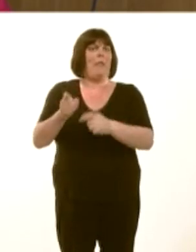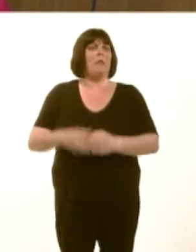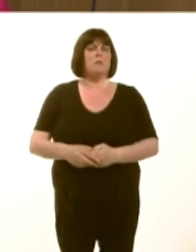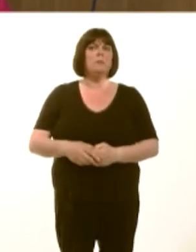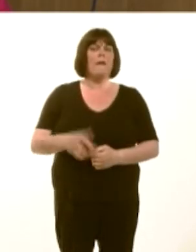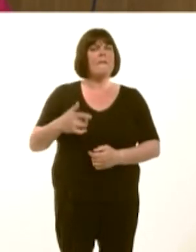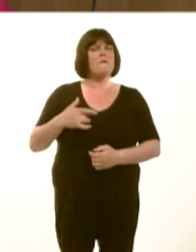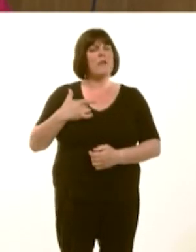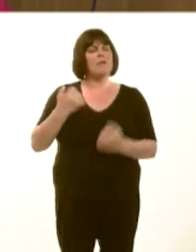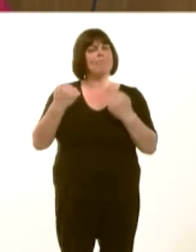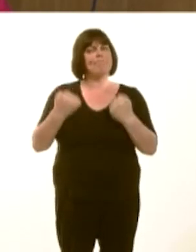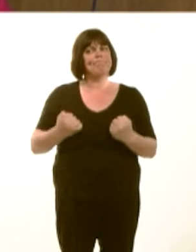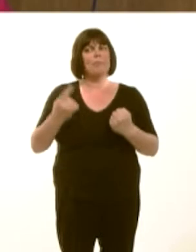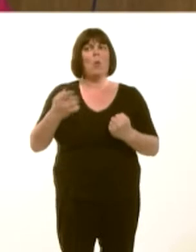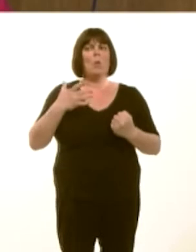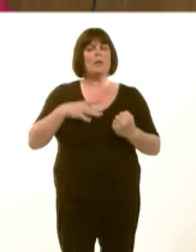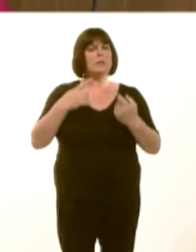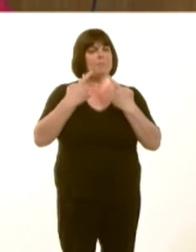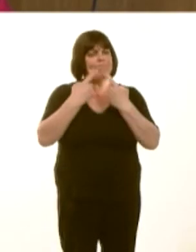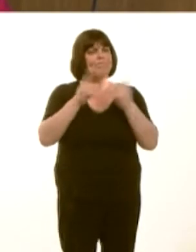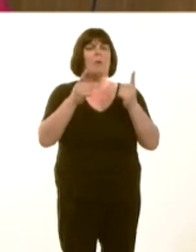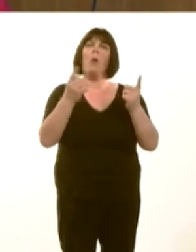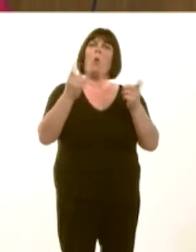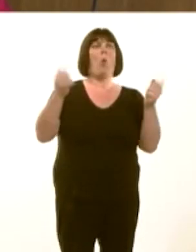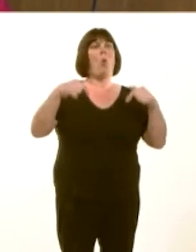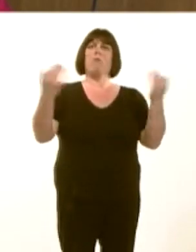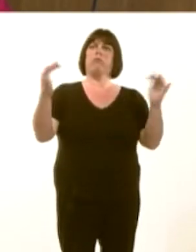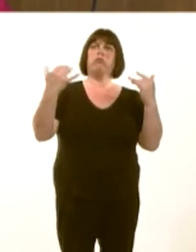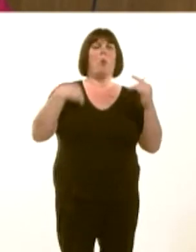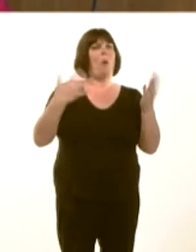I think itís important to give a message that we are a welcoming and open society for